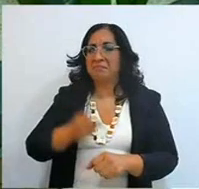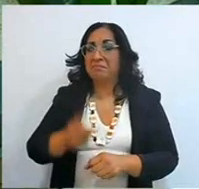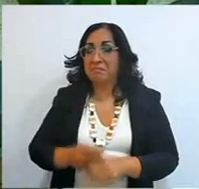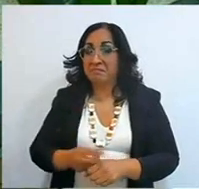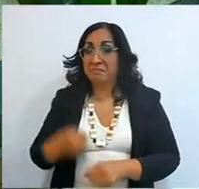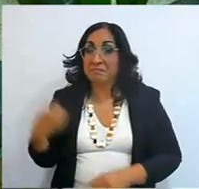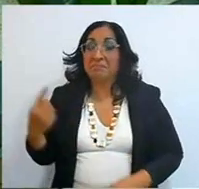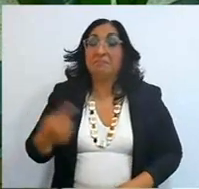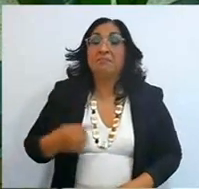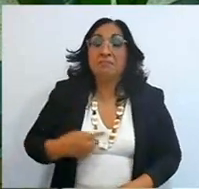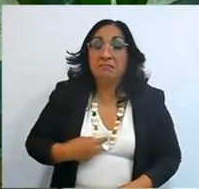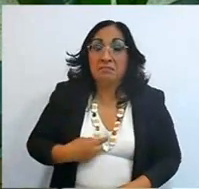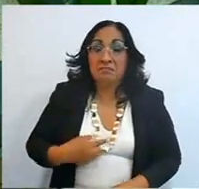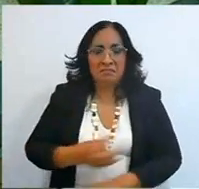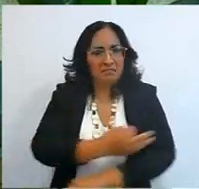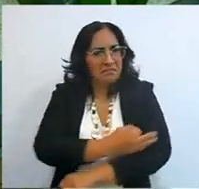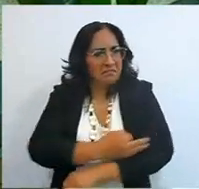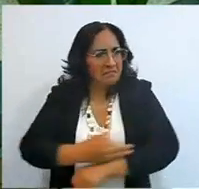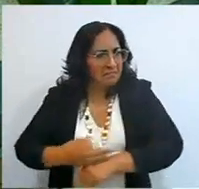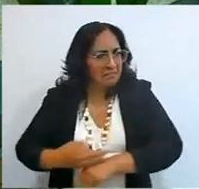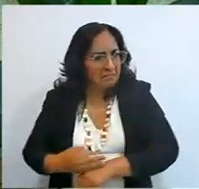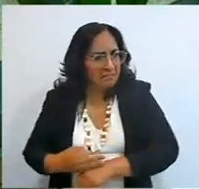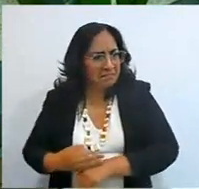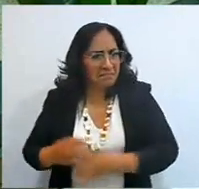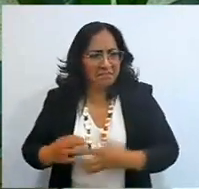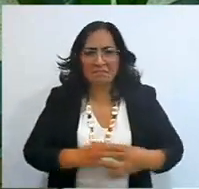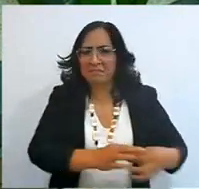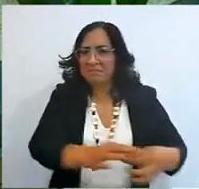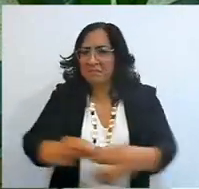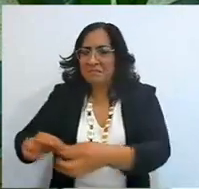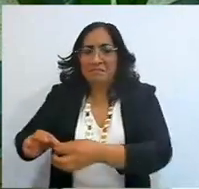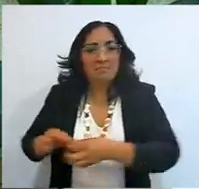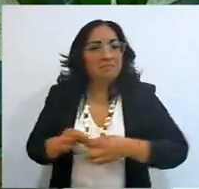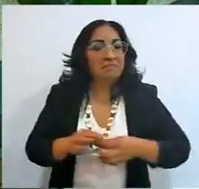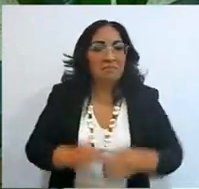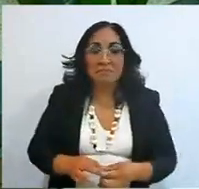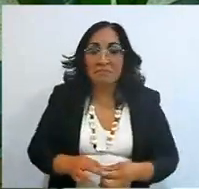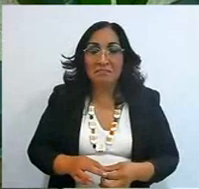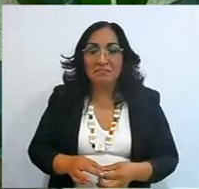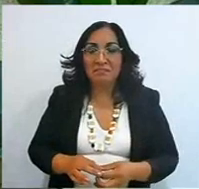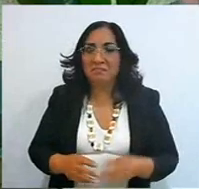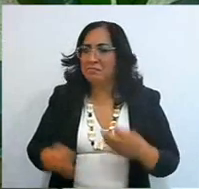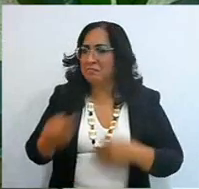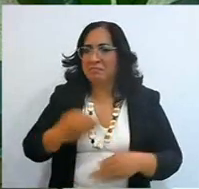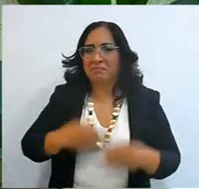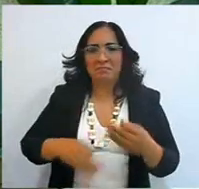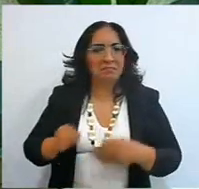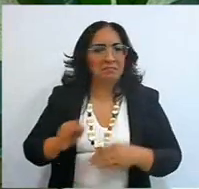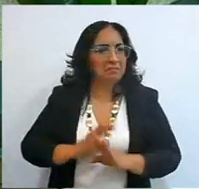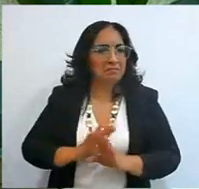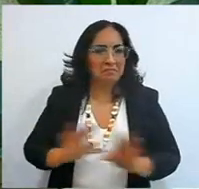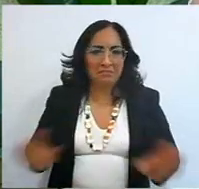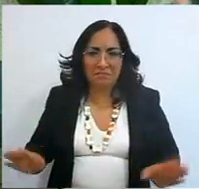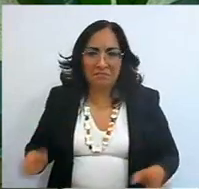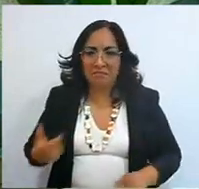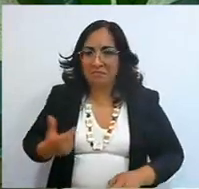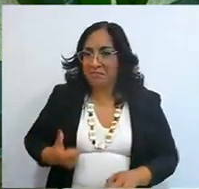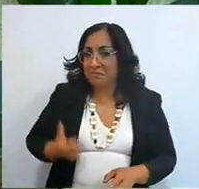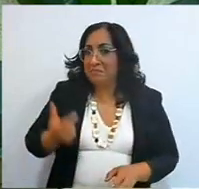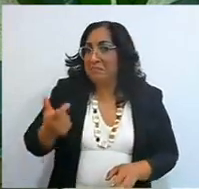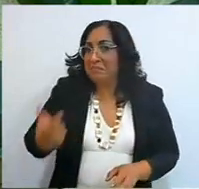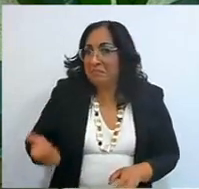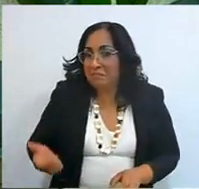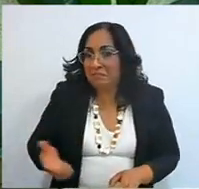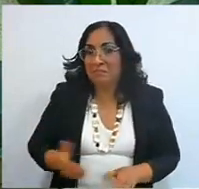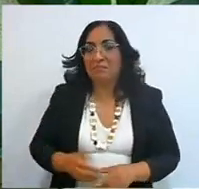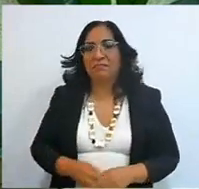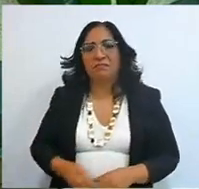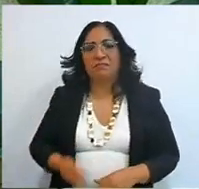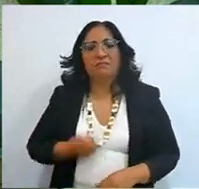in the social, in the civic, in matters of all kinds, economic, health,